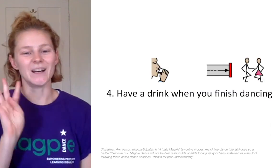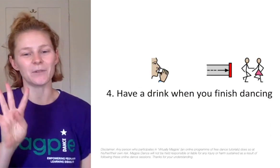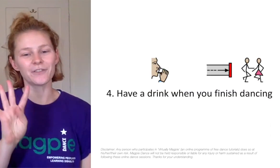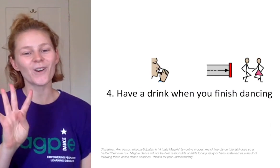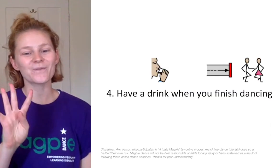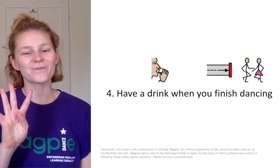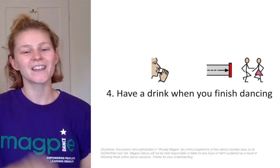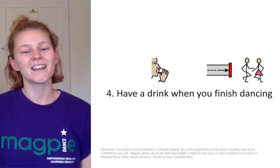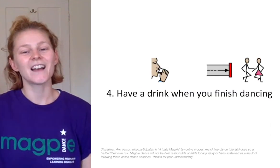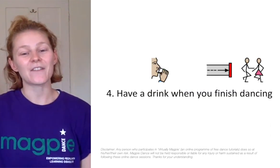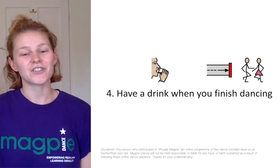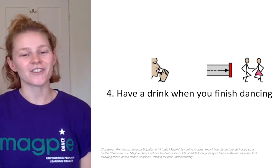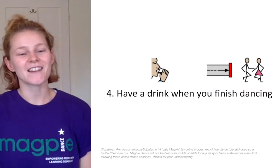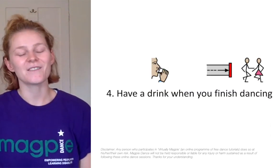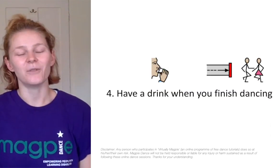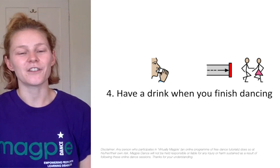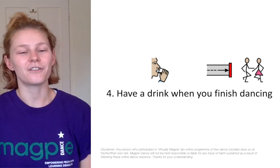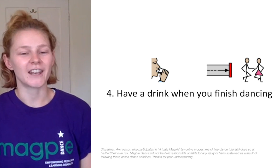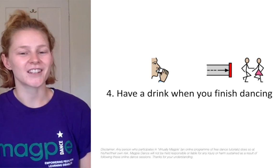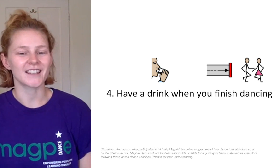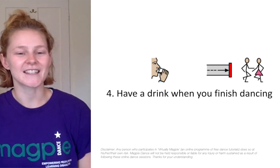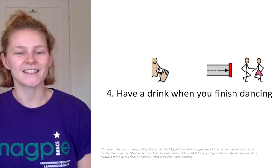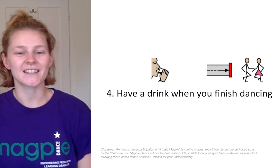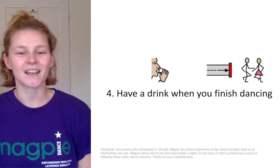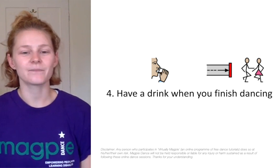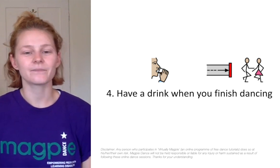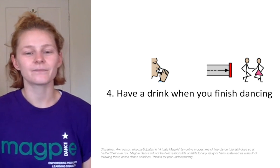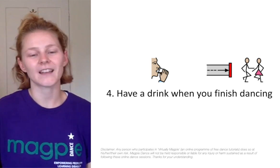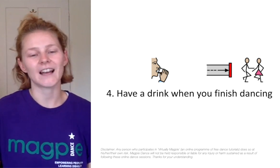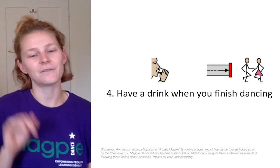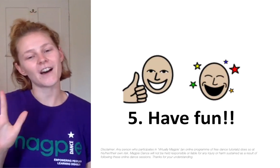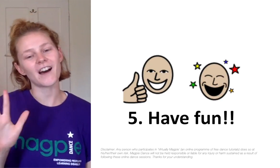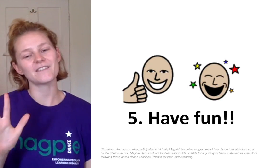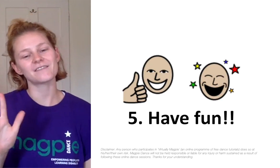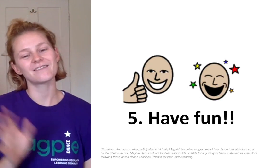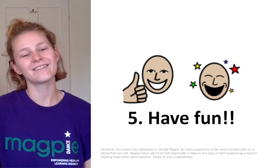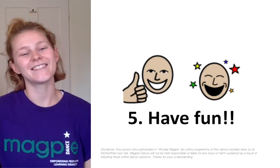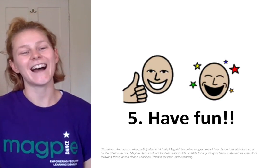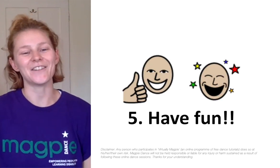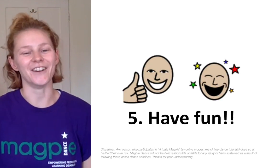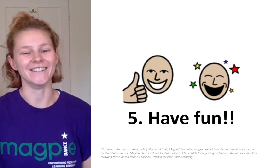number four have a drink when you finish dancing today and five have fun